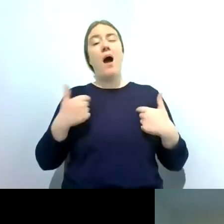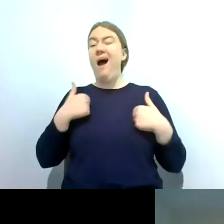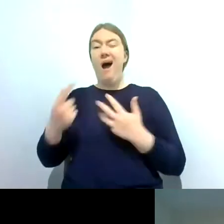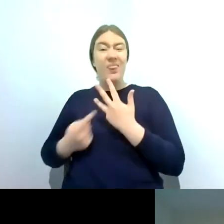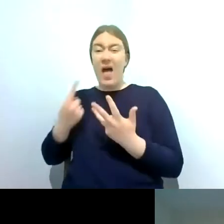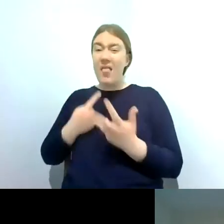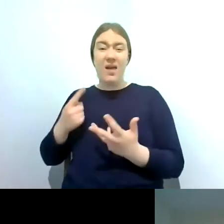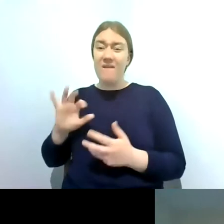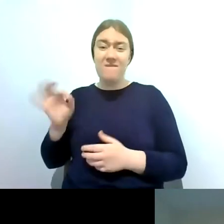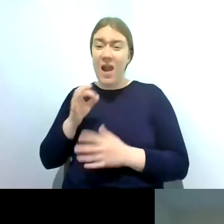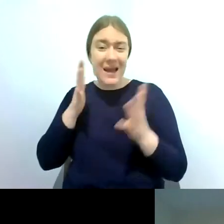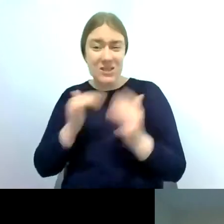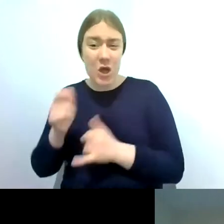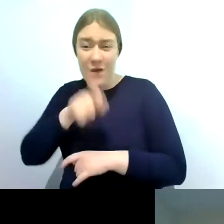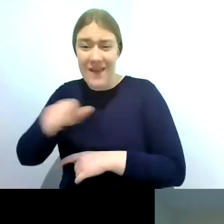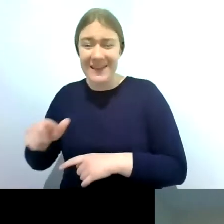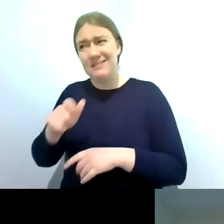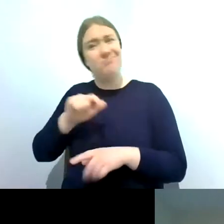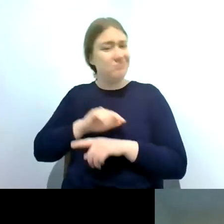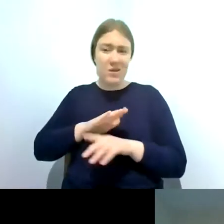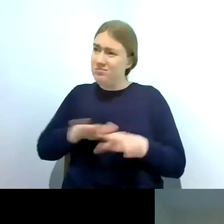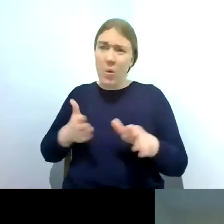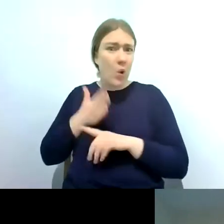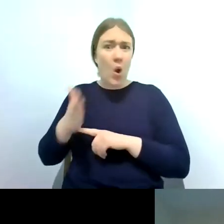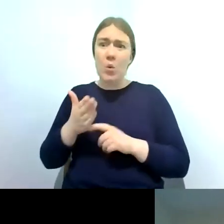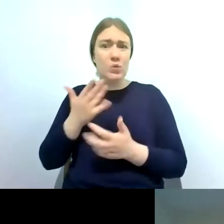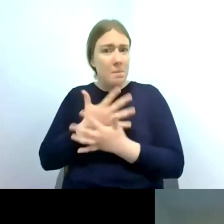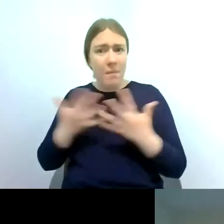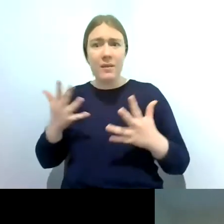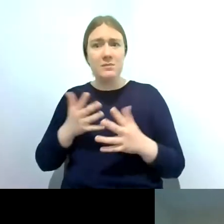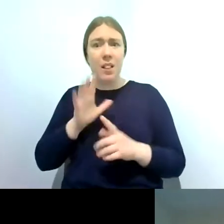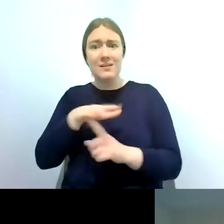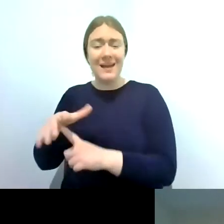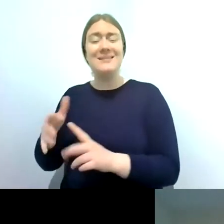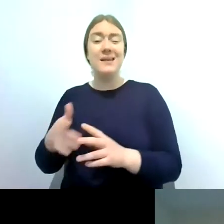sites and it can take quite a long time to process your sample especially if you've got a really good